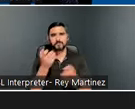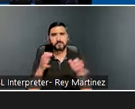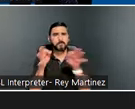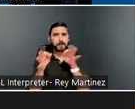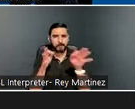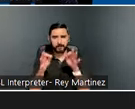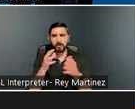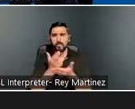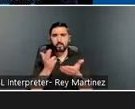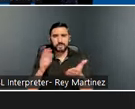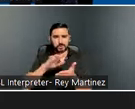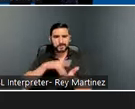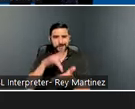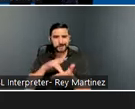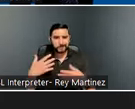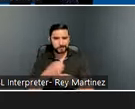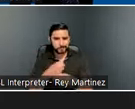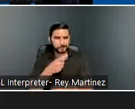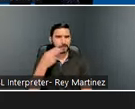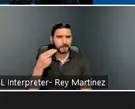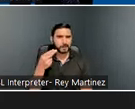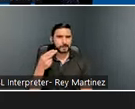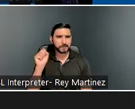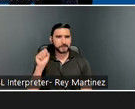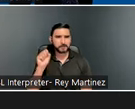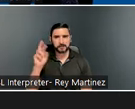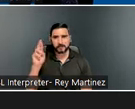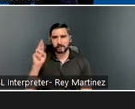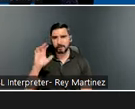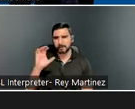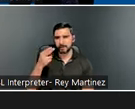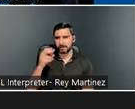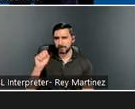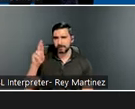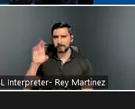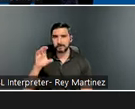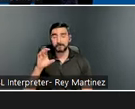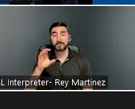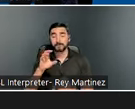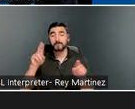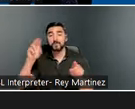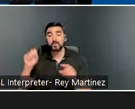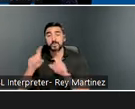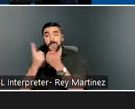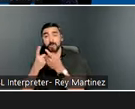or HSRC. This is a partnership between U.S. Department of Health and Human Services,